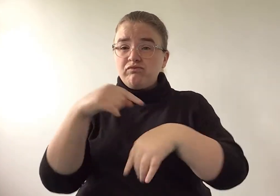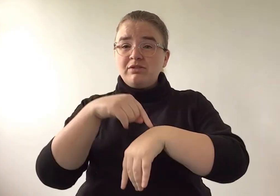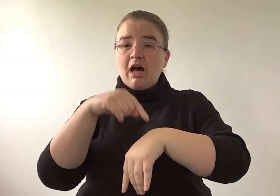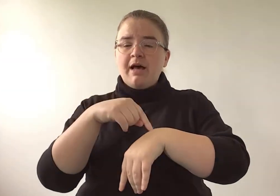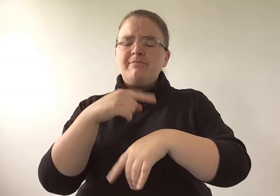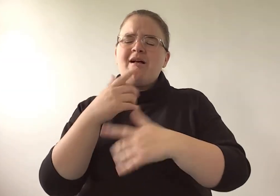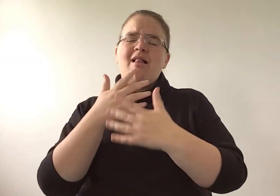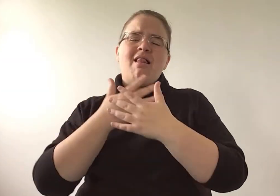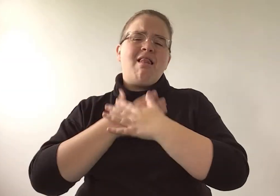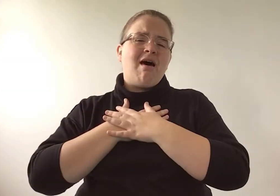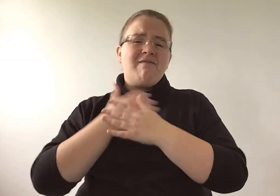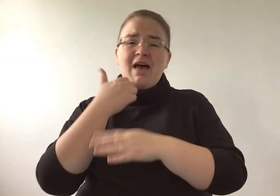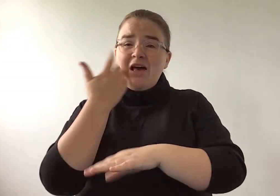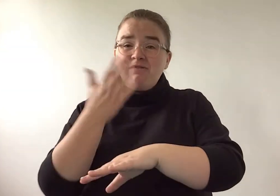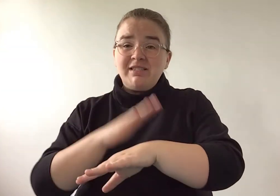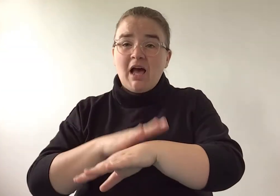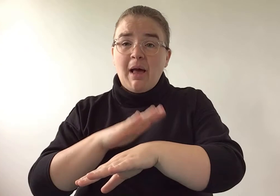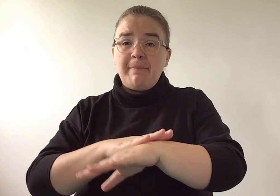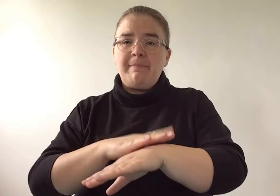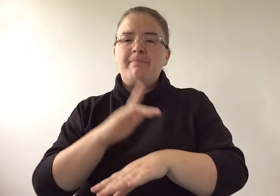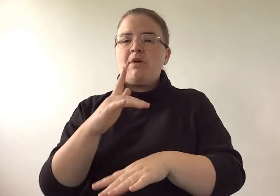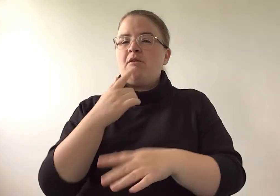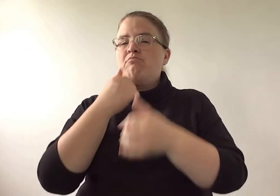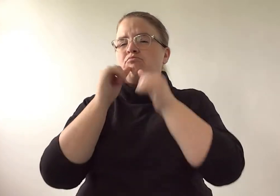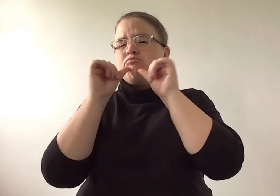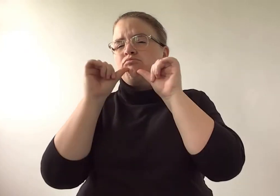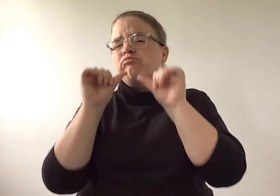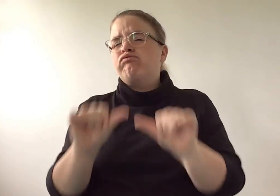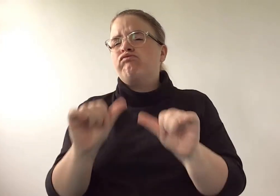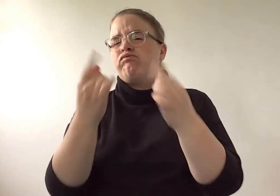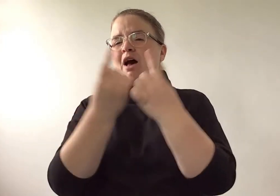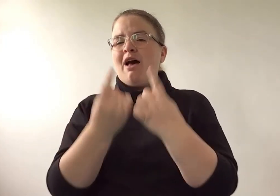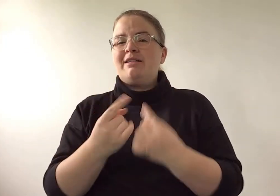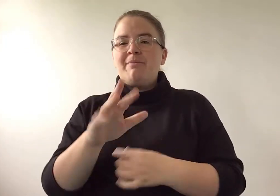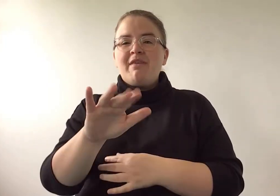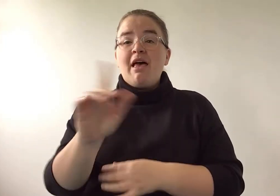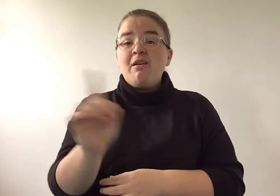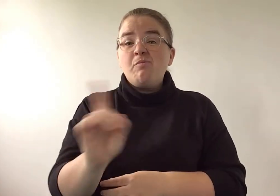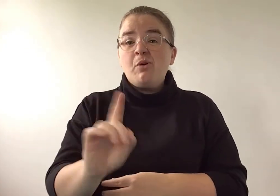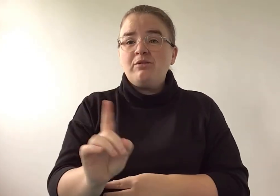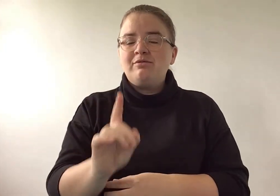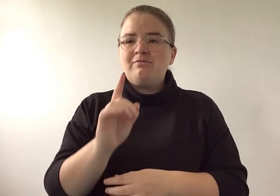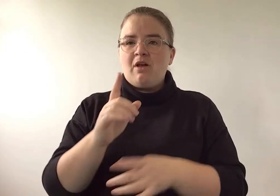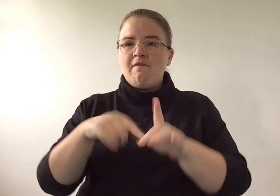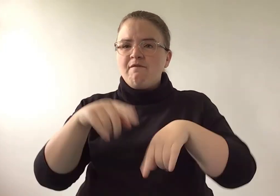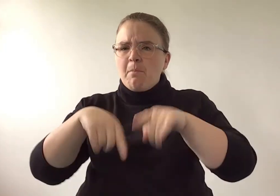I've been on the tour there so many times now and every time I go I love it even more. My favourite